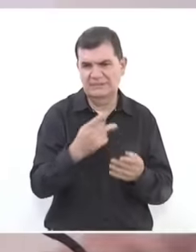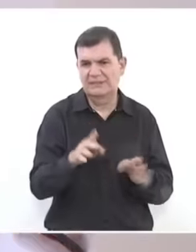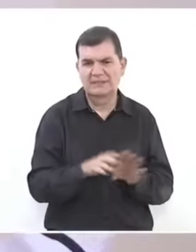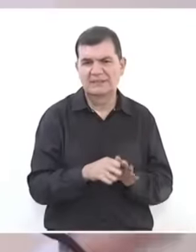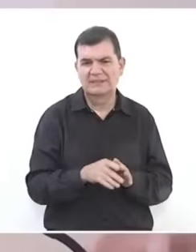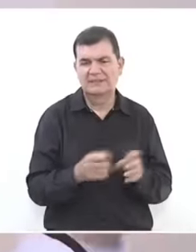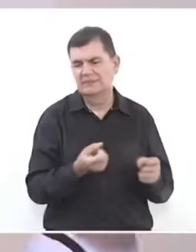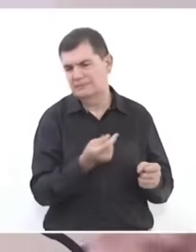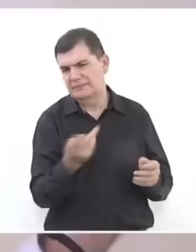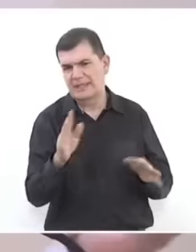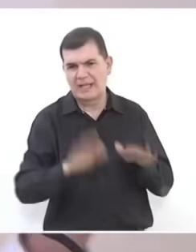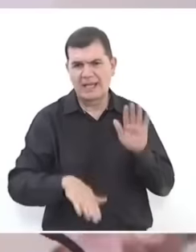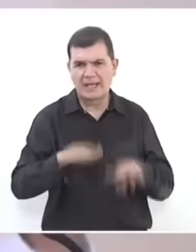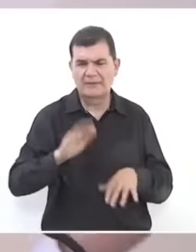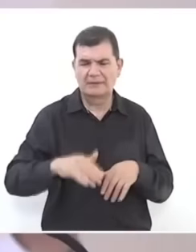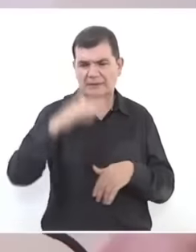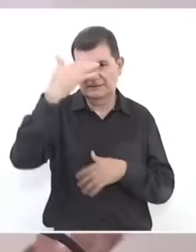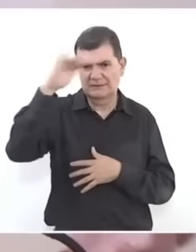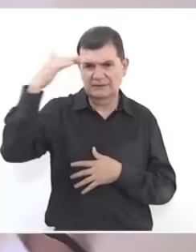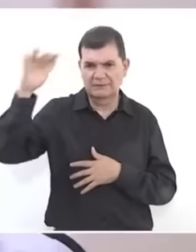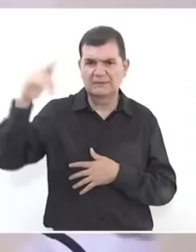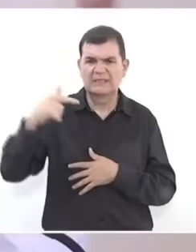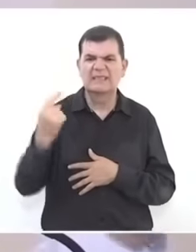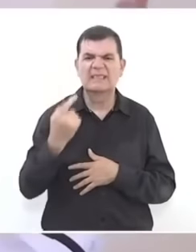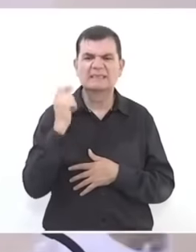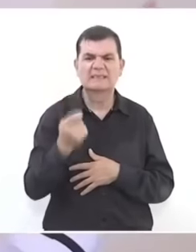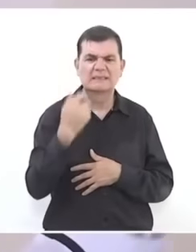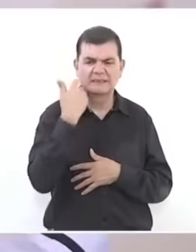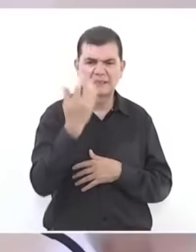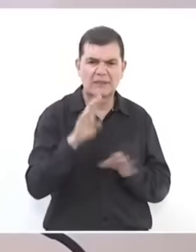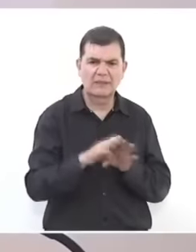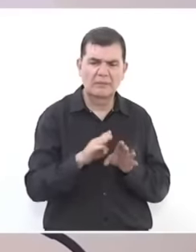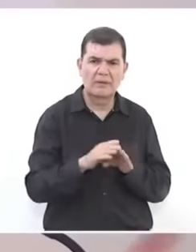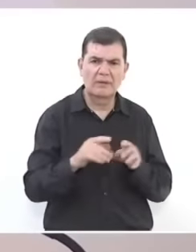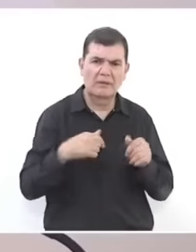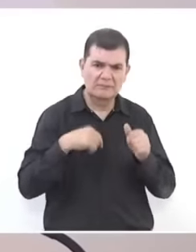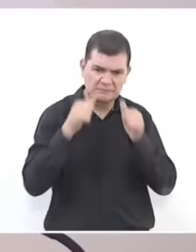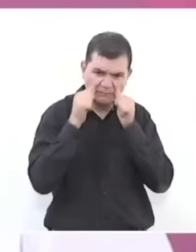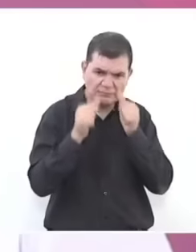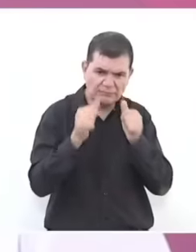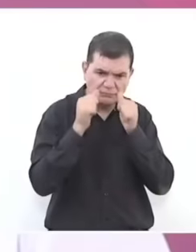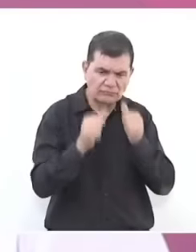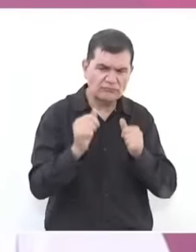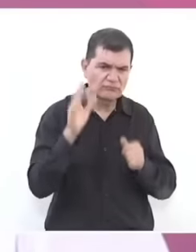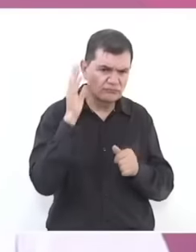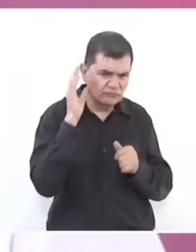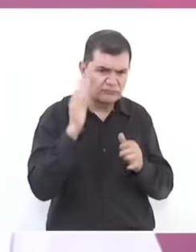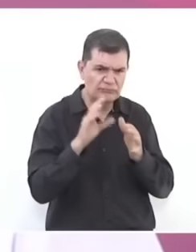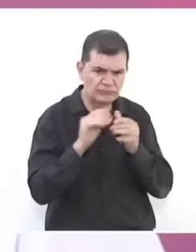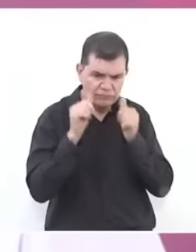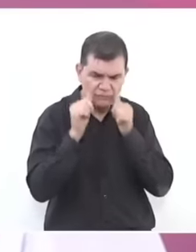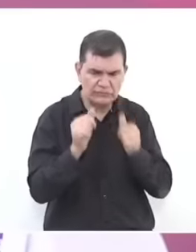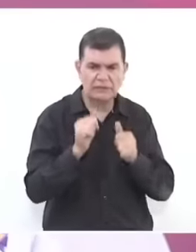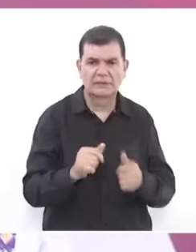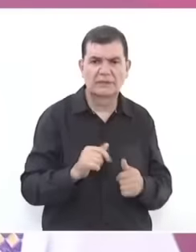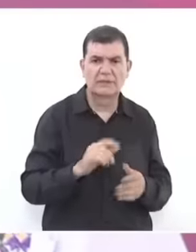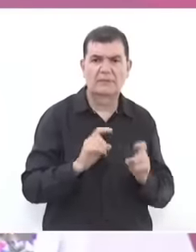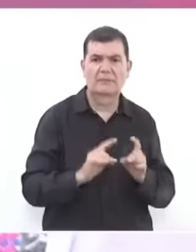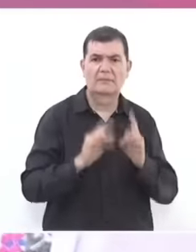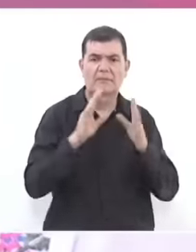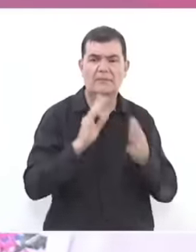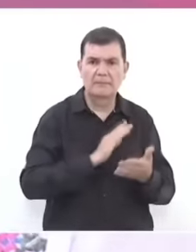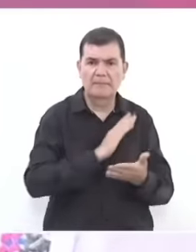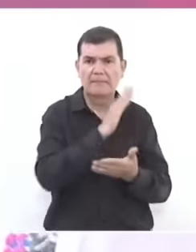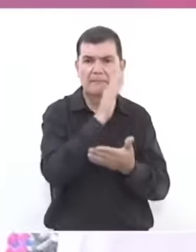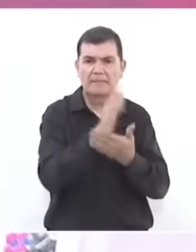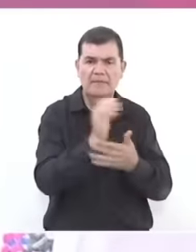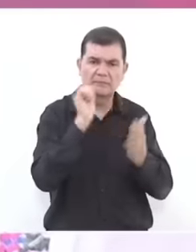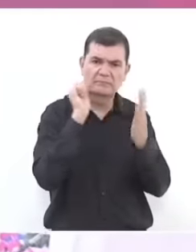many times what the older adult wants is to be listened to and suddenly a